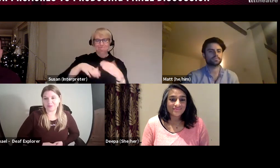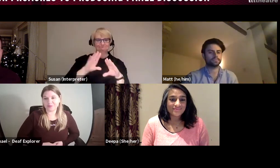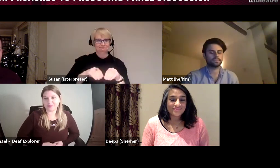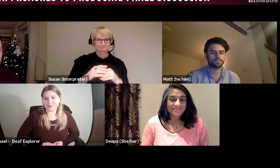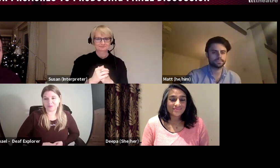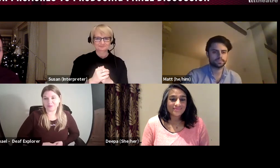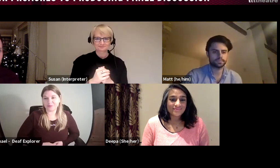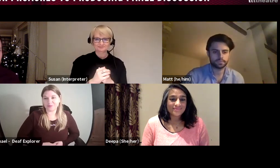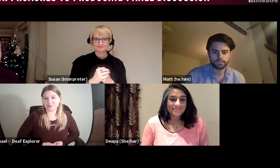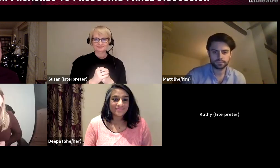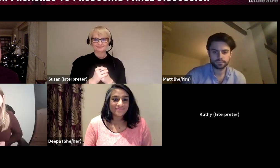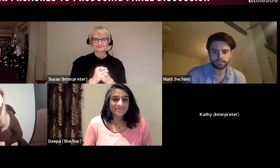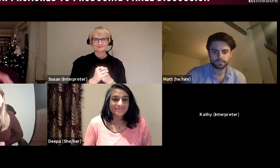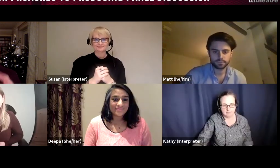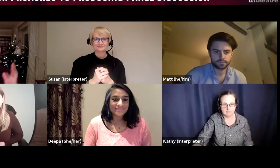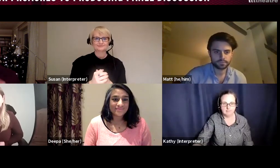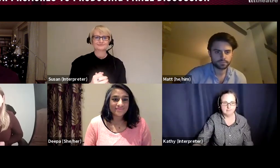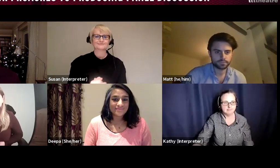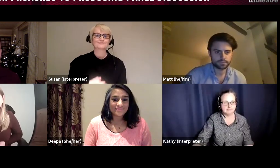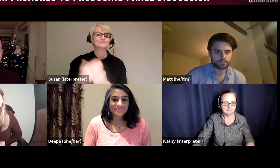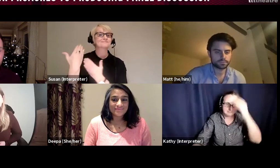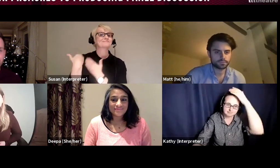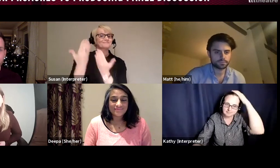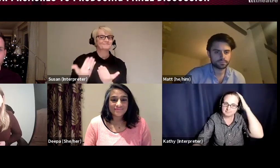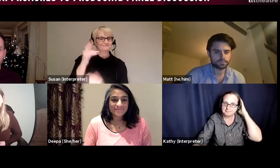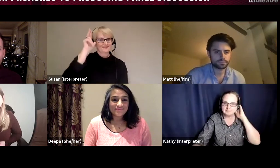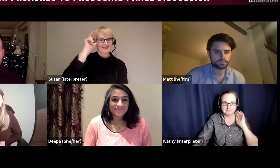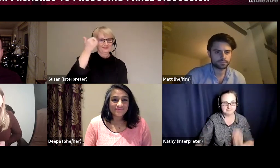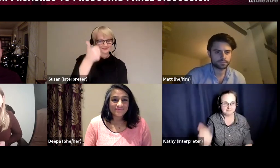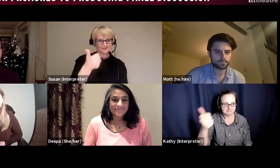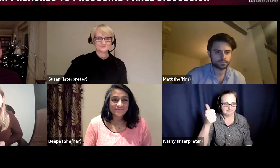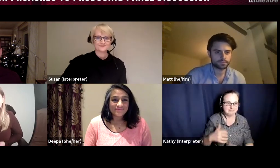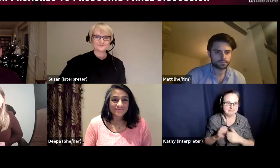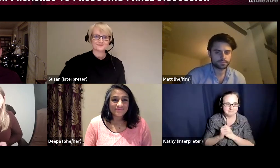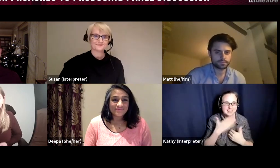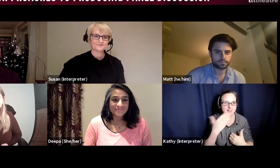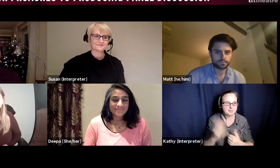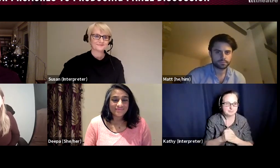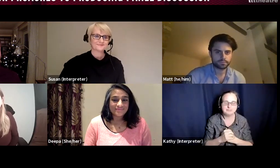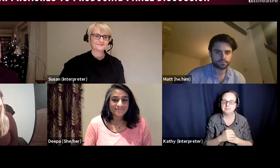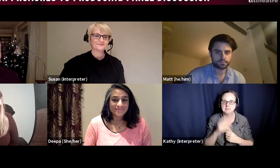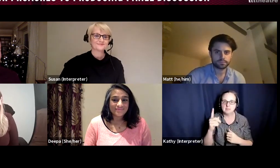So, linking together all of our experience, we thought we'd talk next about what a producer does,